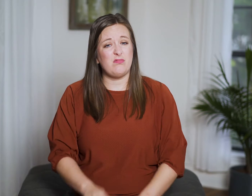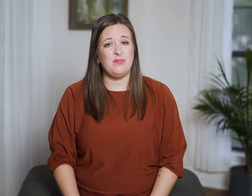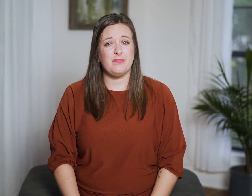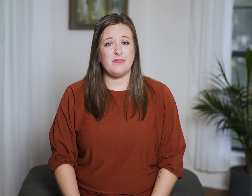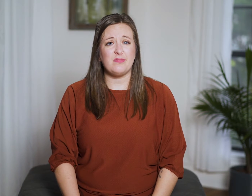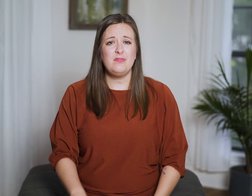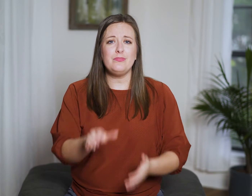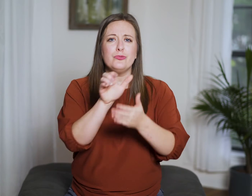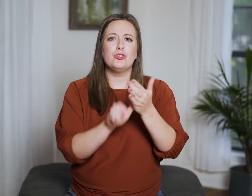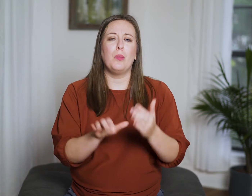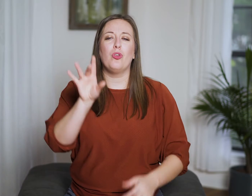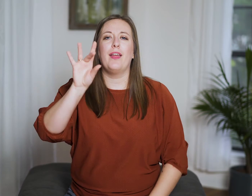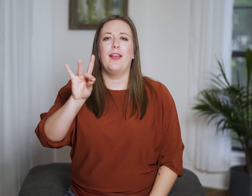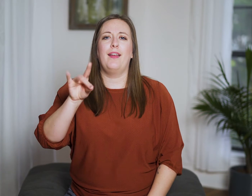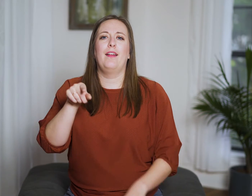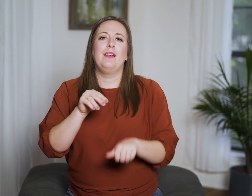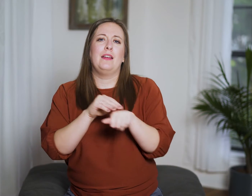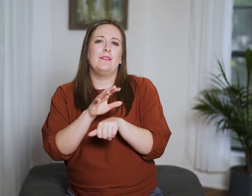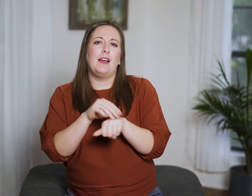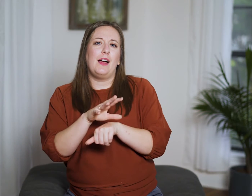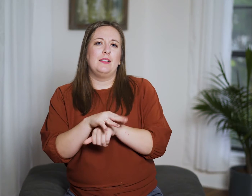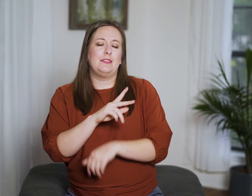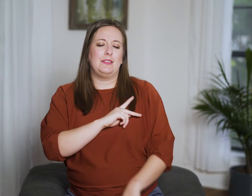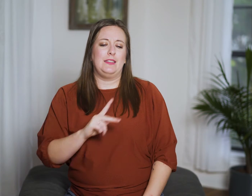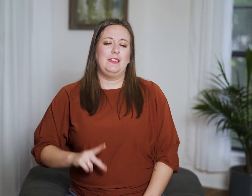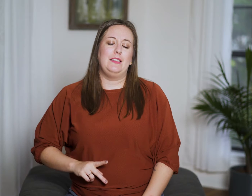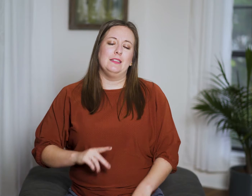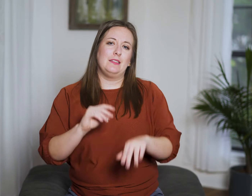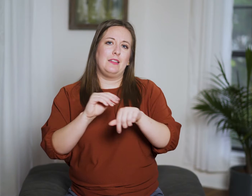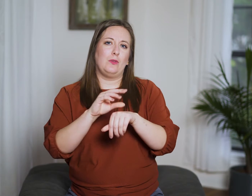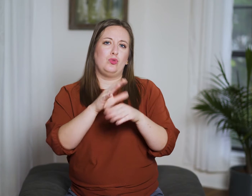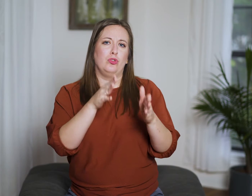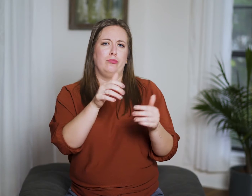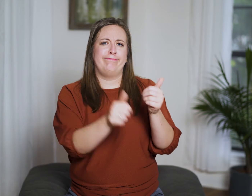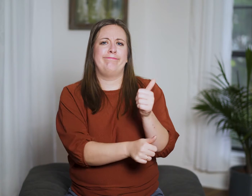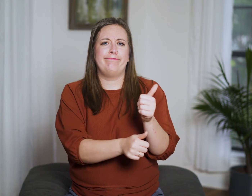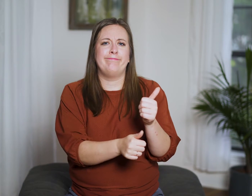In chapter 8, he advises the king’s counselor.